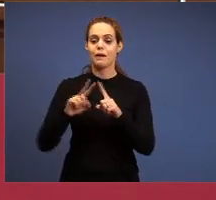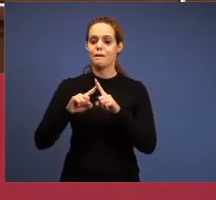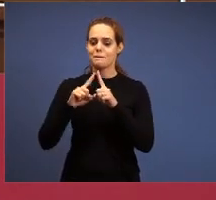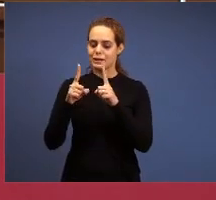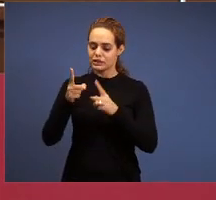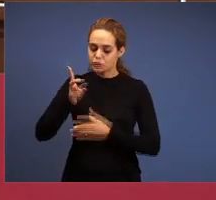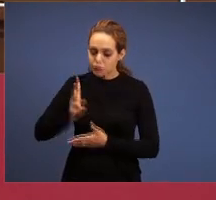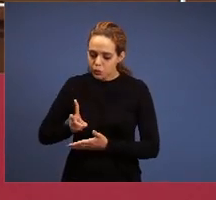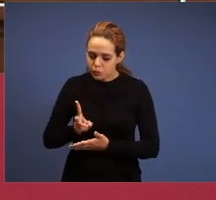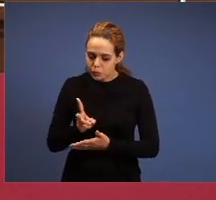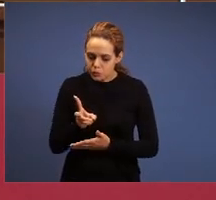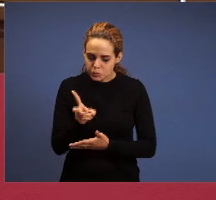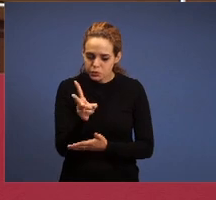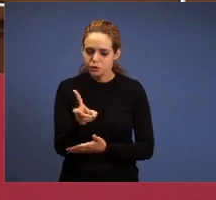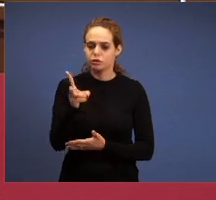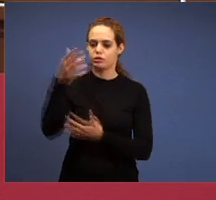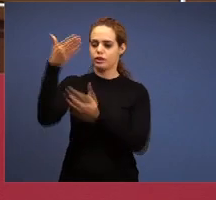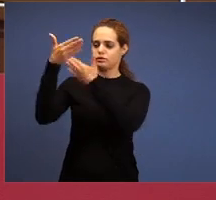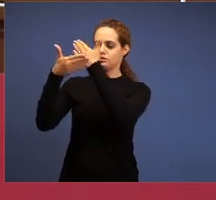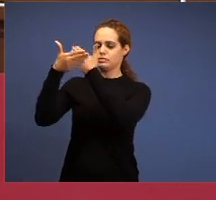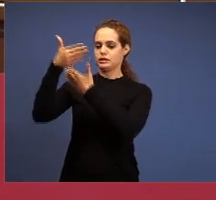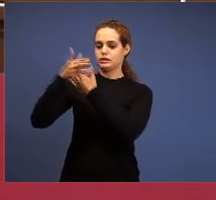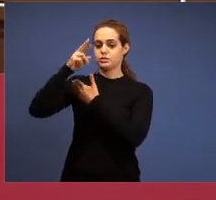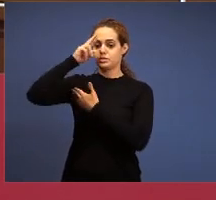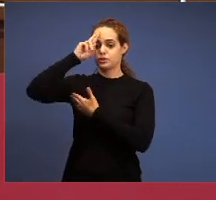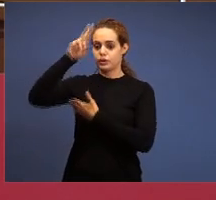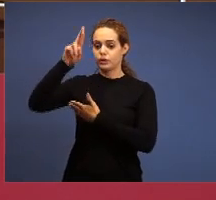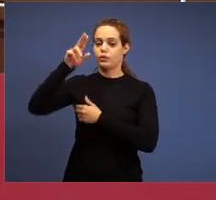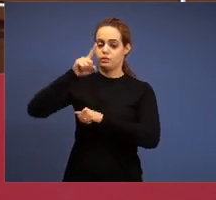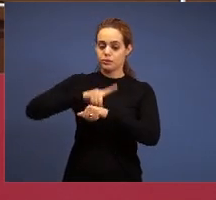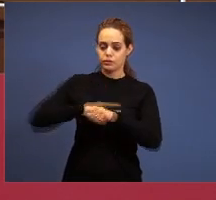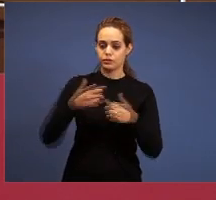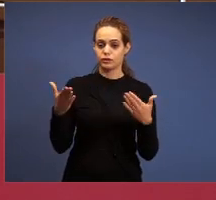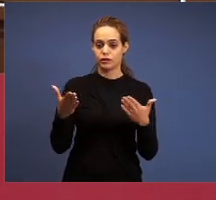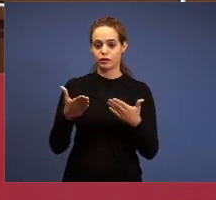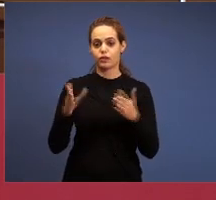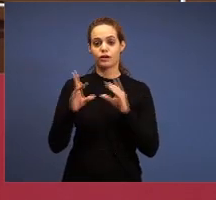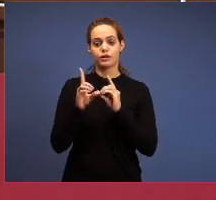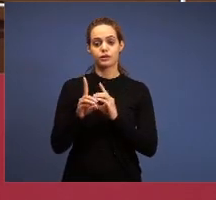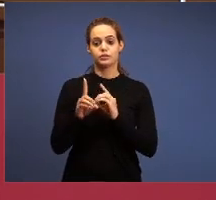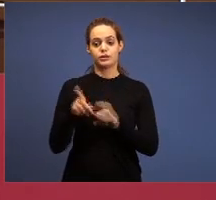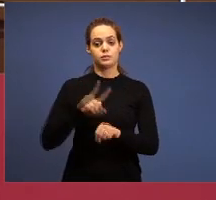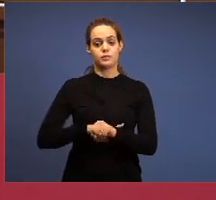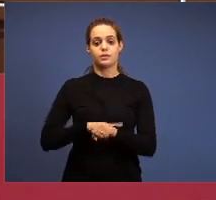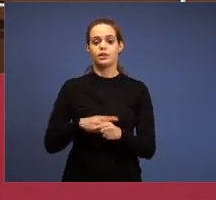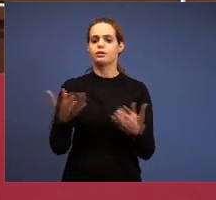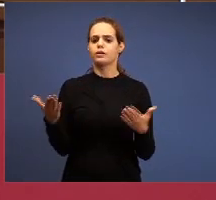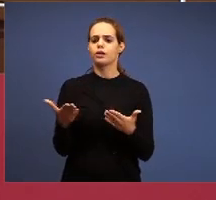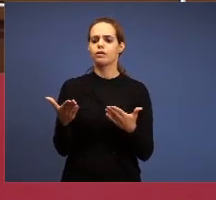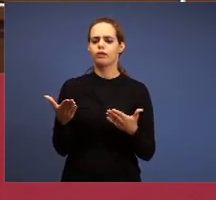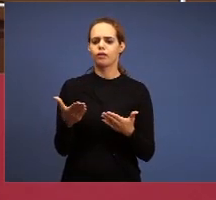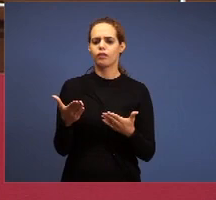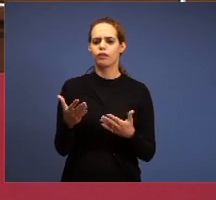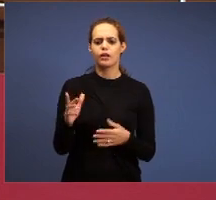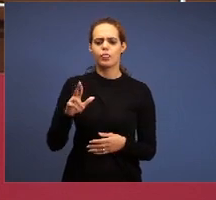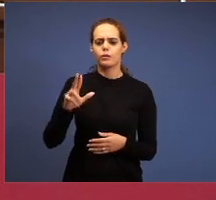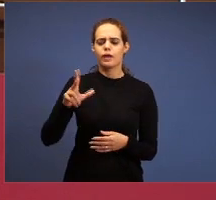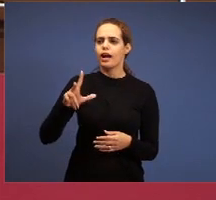here for the time, for that moment, it’s not something that will be created, what